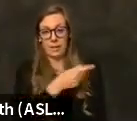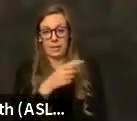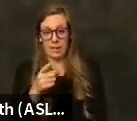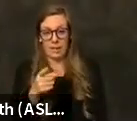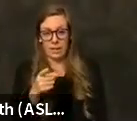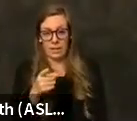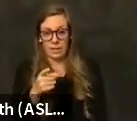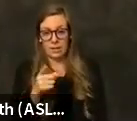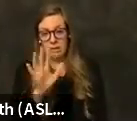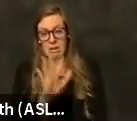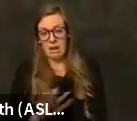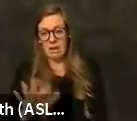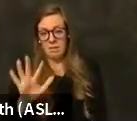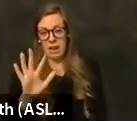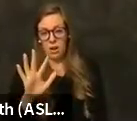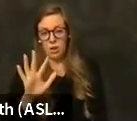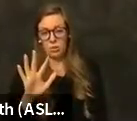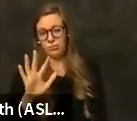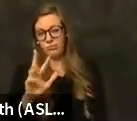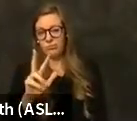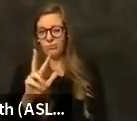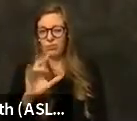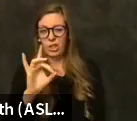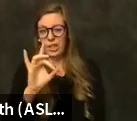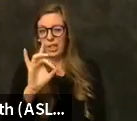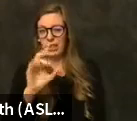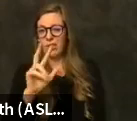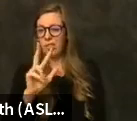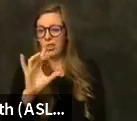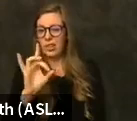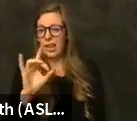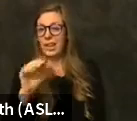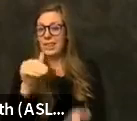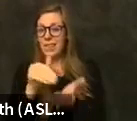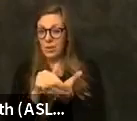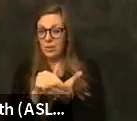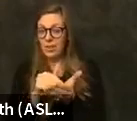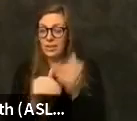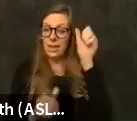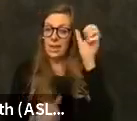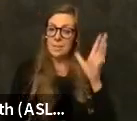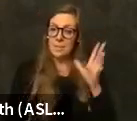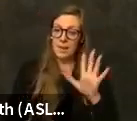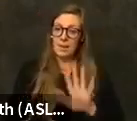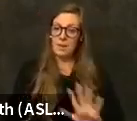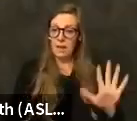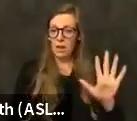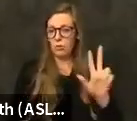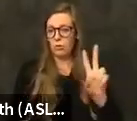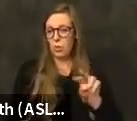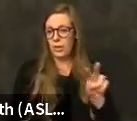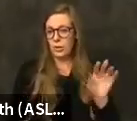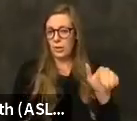at about thirty, thirty eight percent. Thirty eight thousand and males about twenty five. Twenty two thousand.